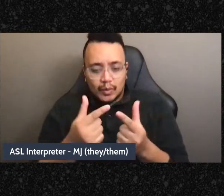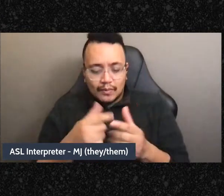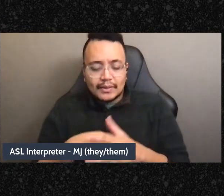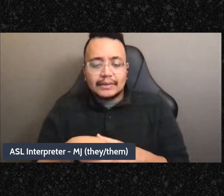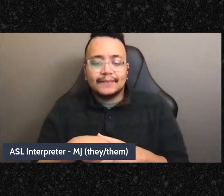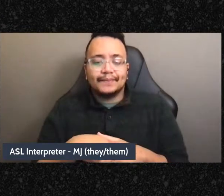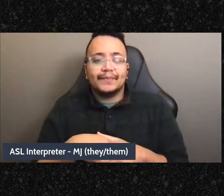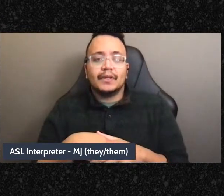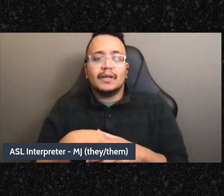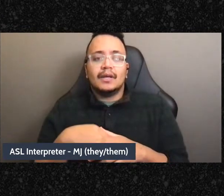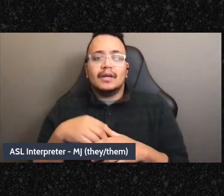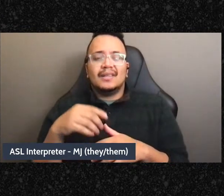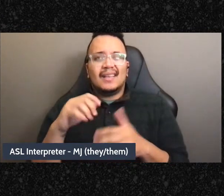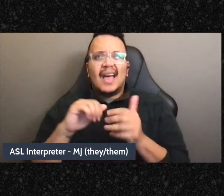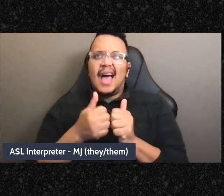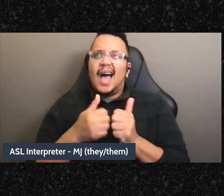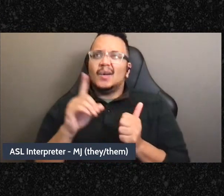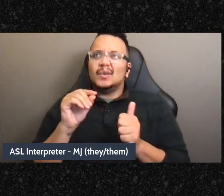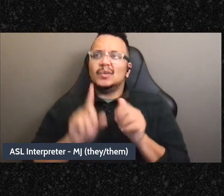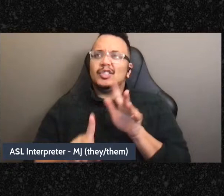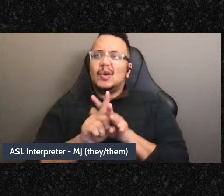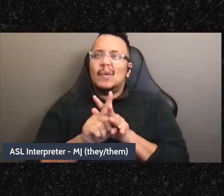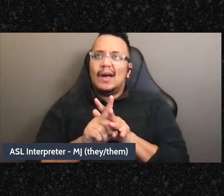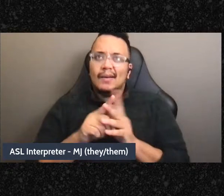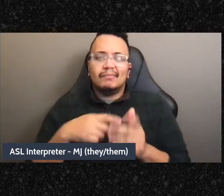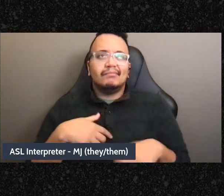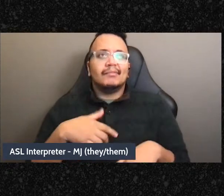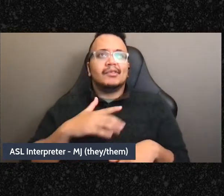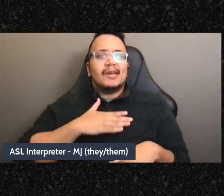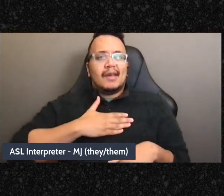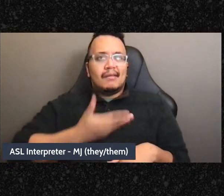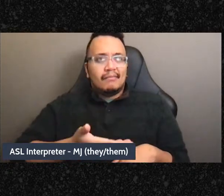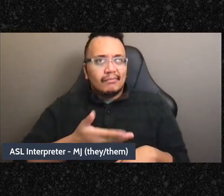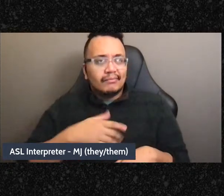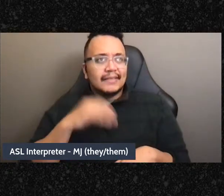who acknowledge when we make mistakes and who's telling people when we can't do,